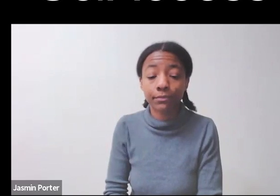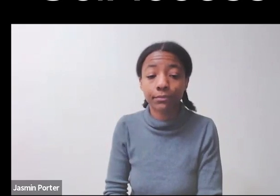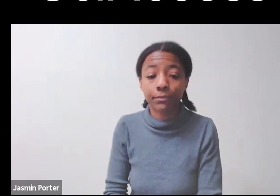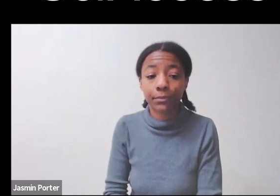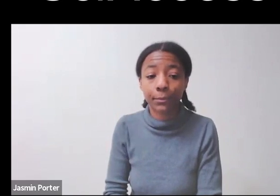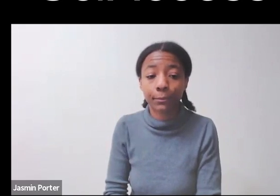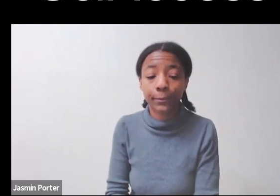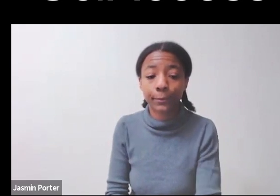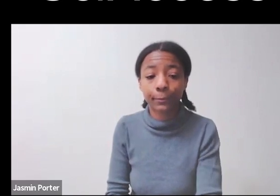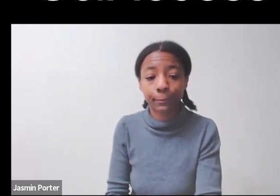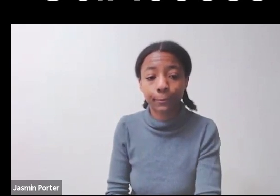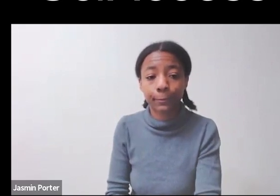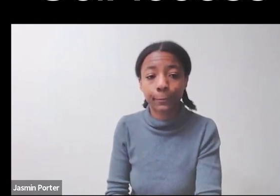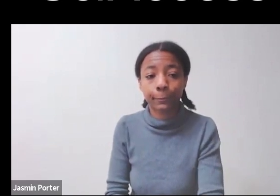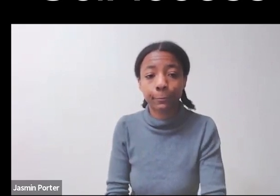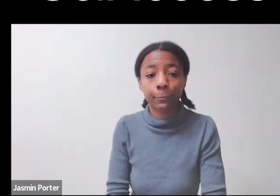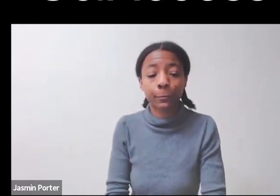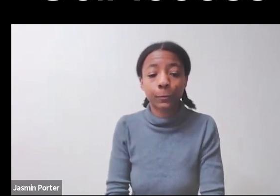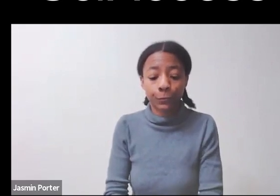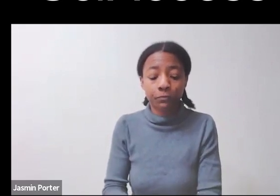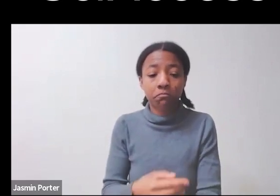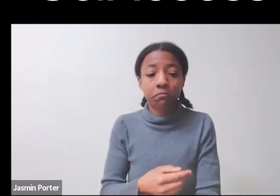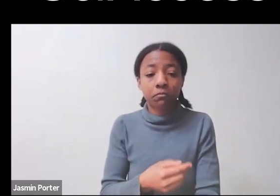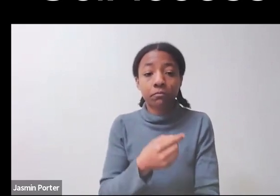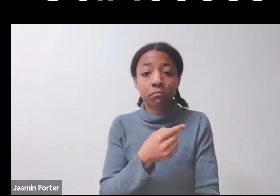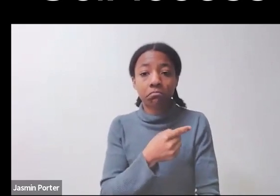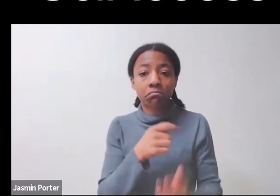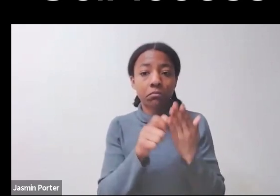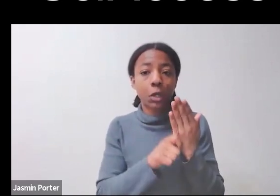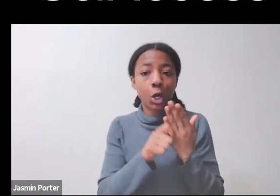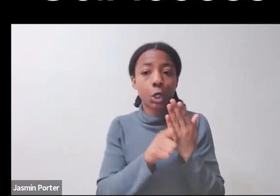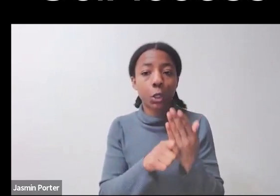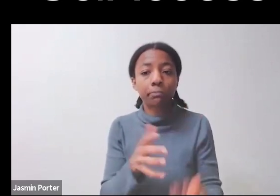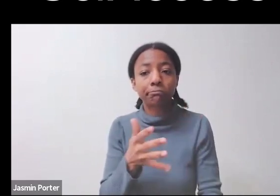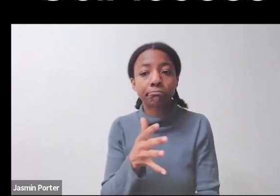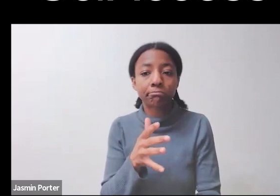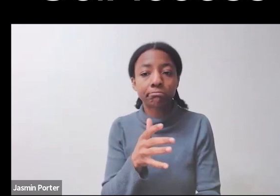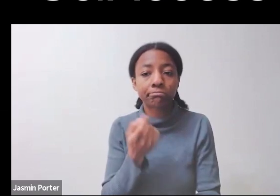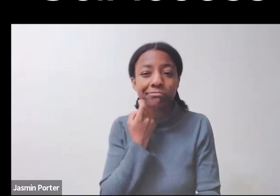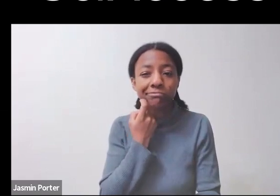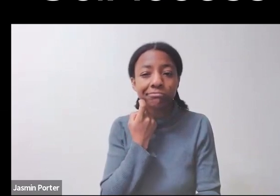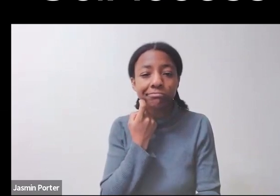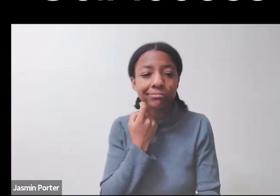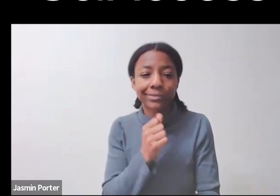and here was a somewhat recent article, not that recent I guess in higher ed,